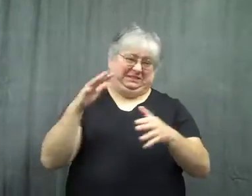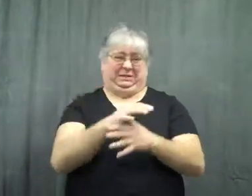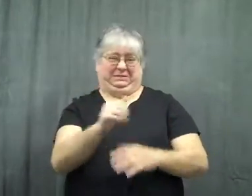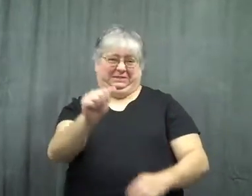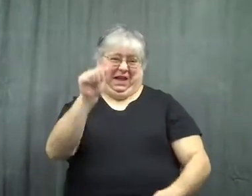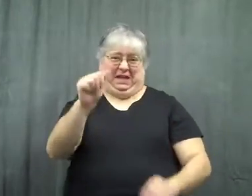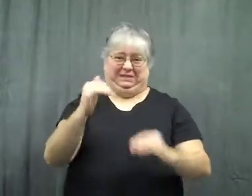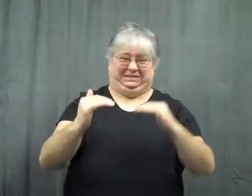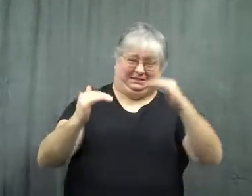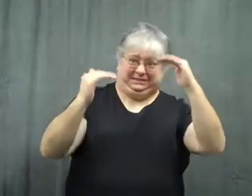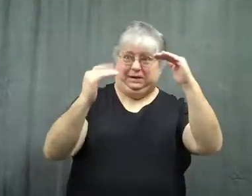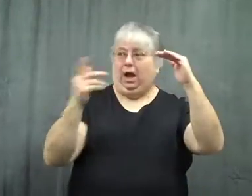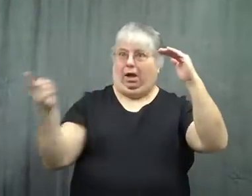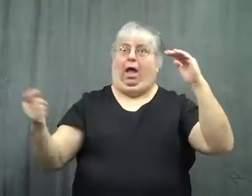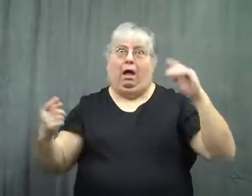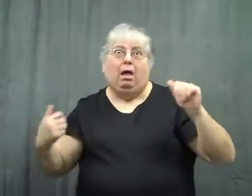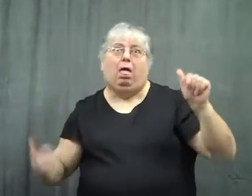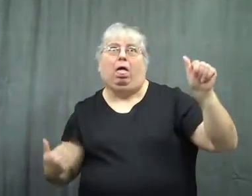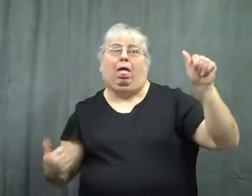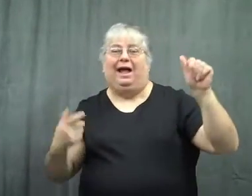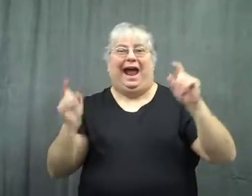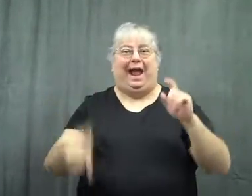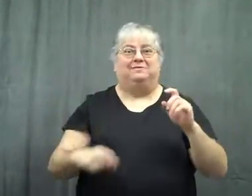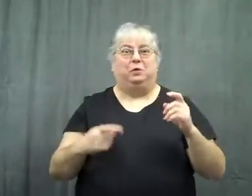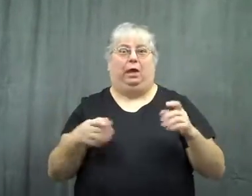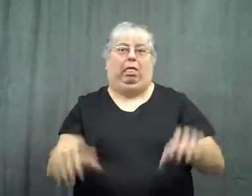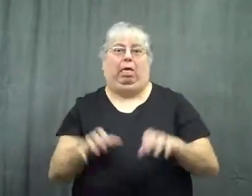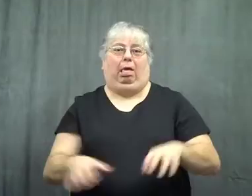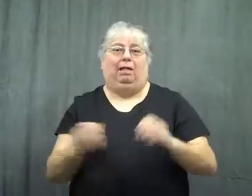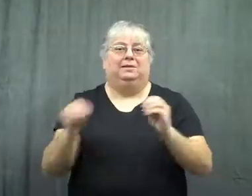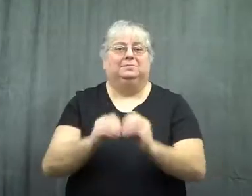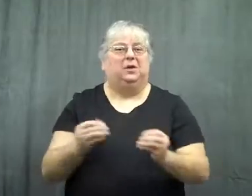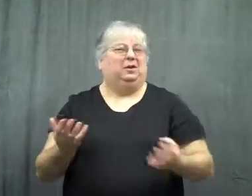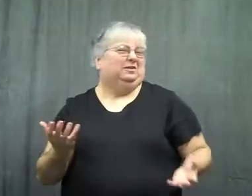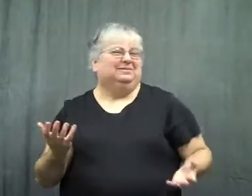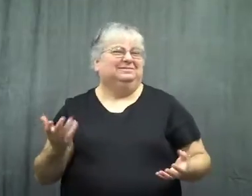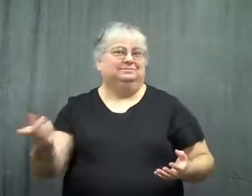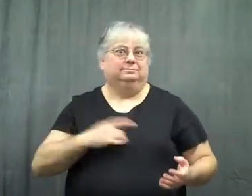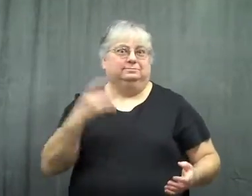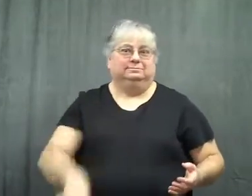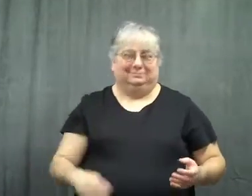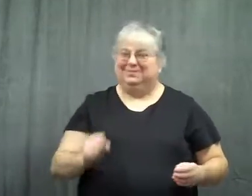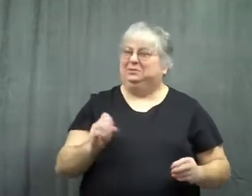With me getting high scores, everyone else had to work harder.